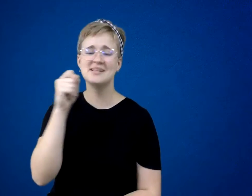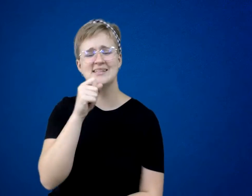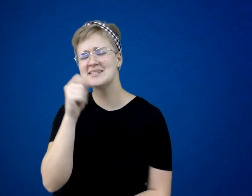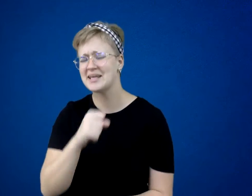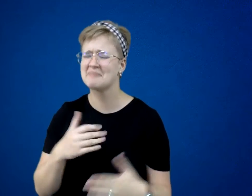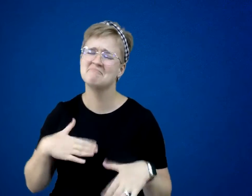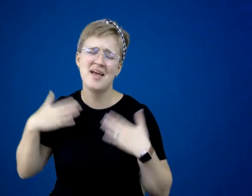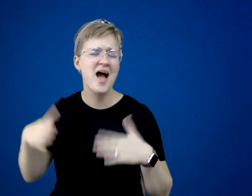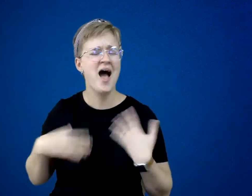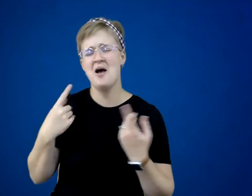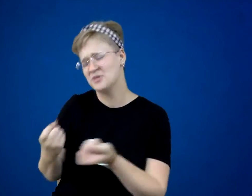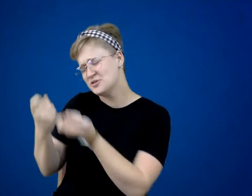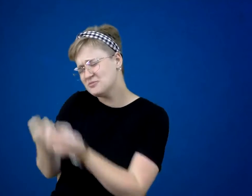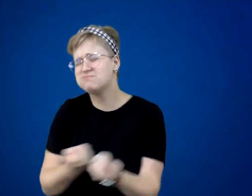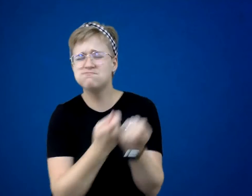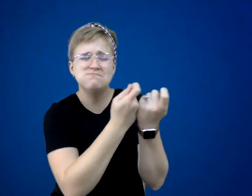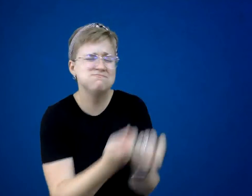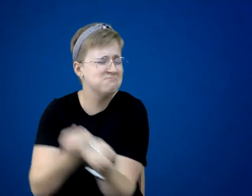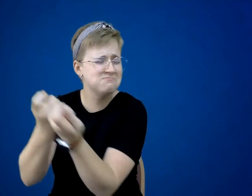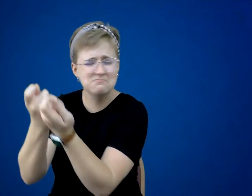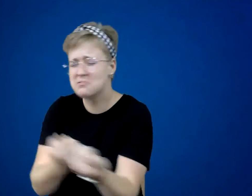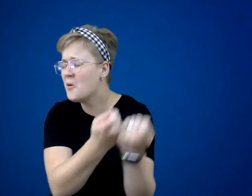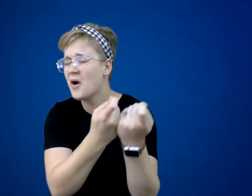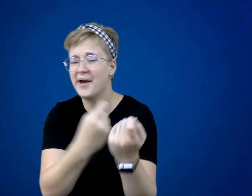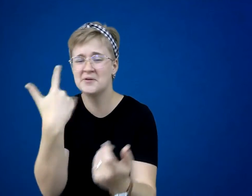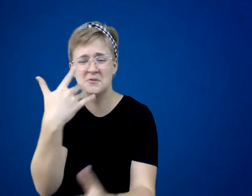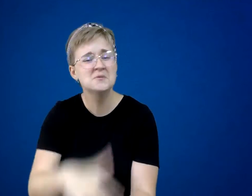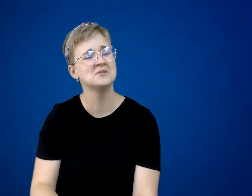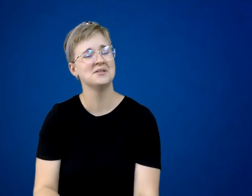The sled’s runners cut through the snow with a swish.